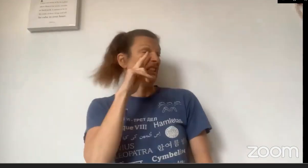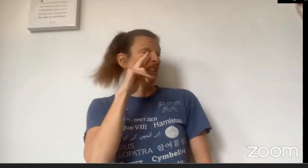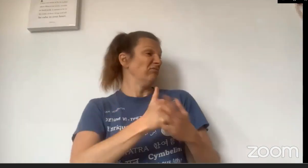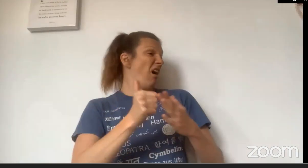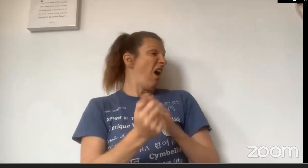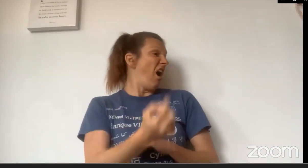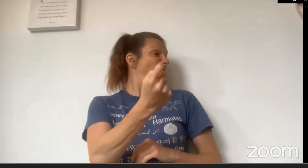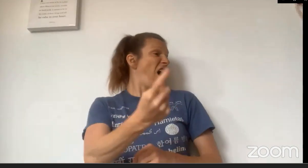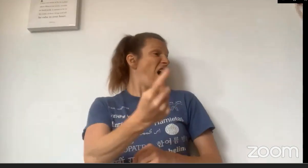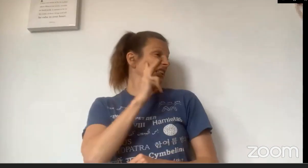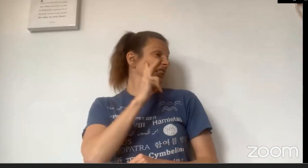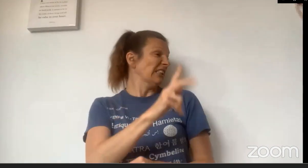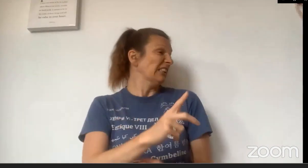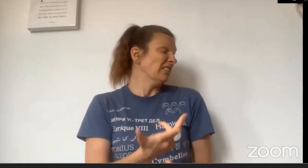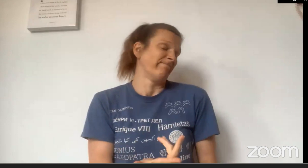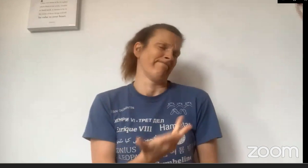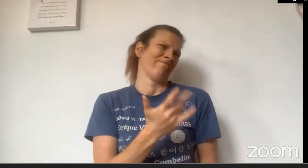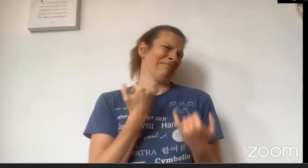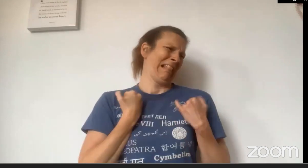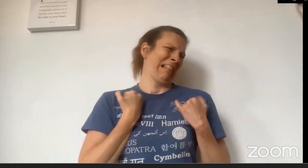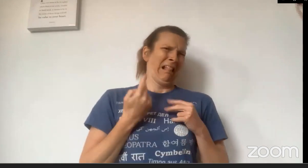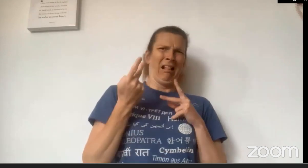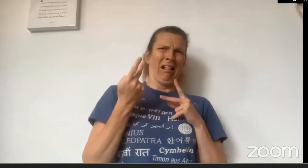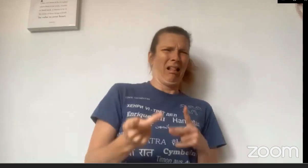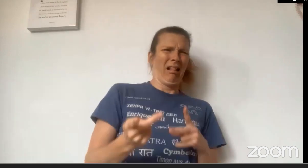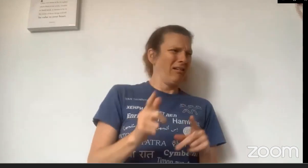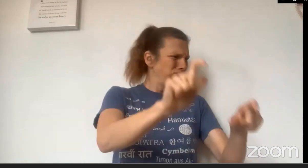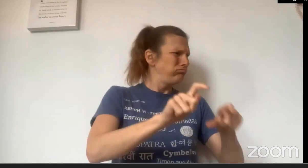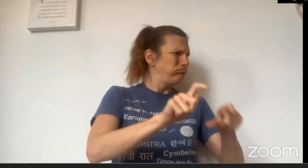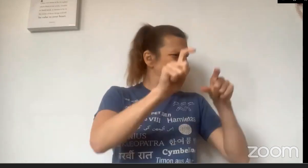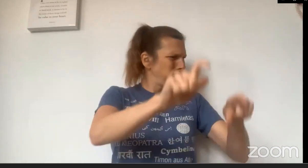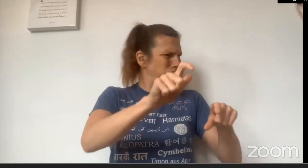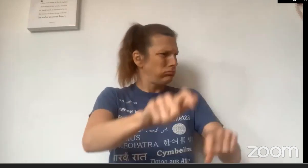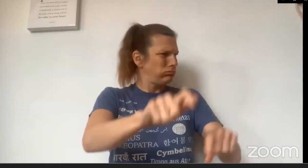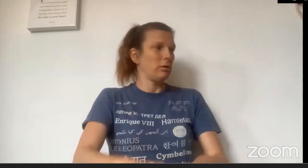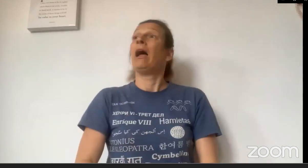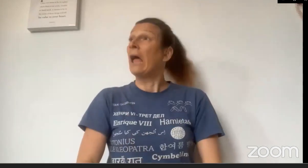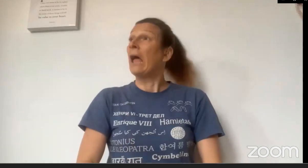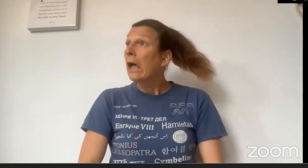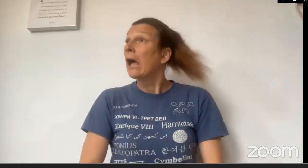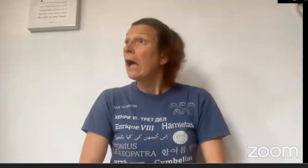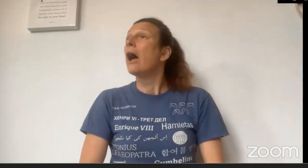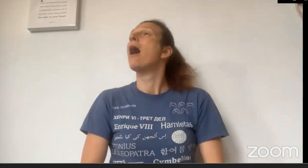"Oh yes... Grandma... She's been in bed for a long time, I haven't seen her for a while."